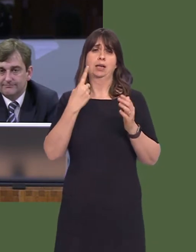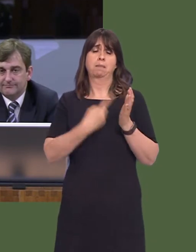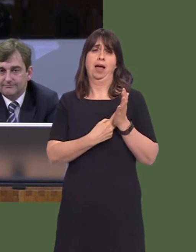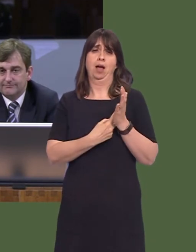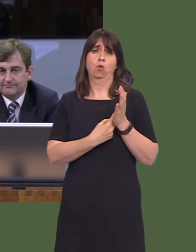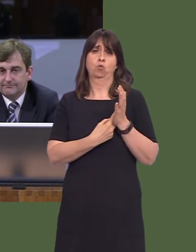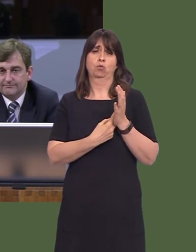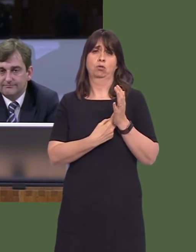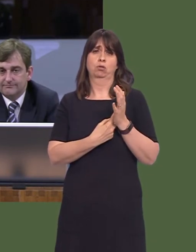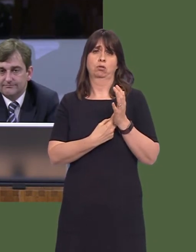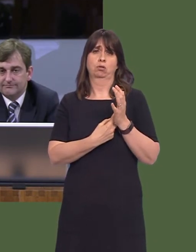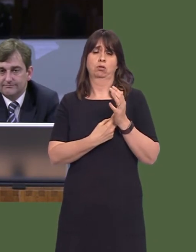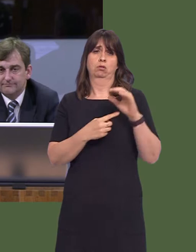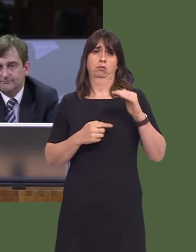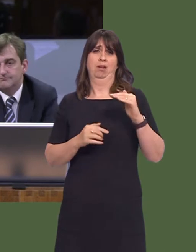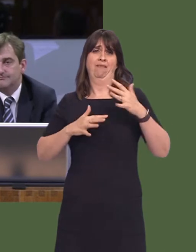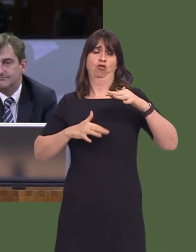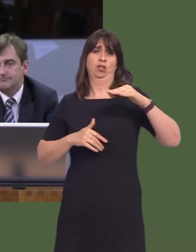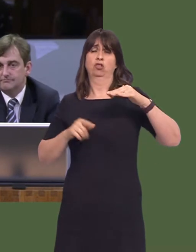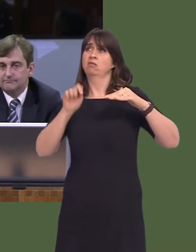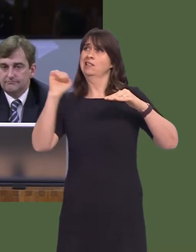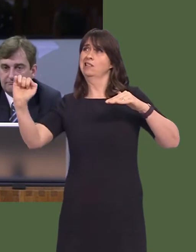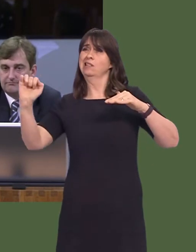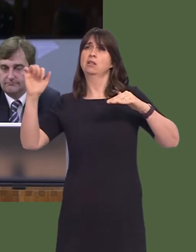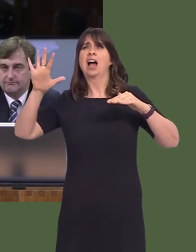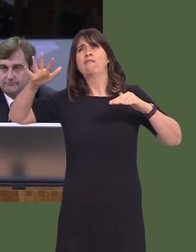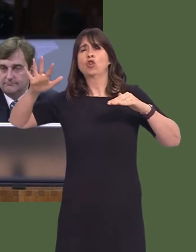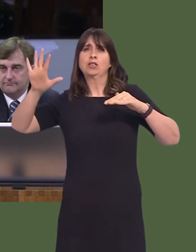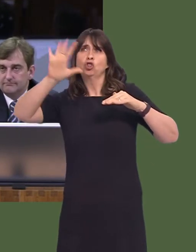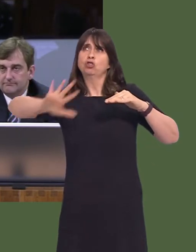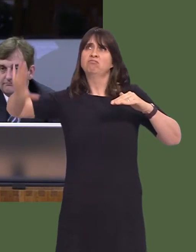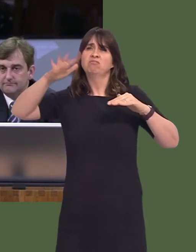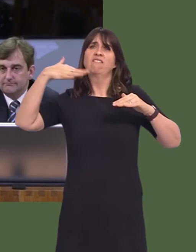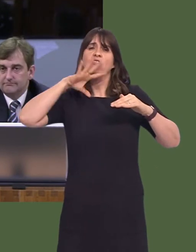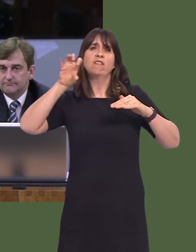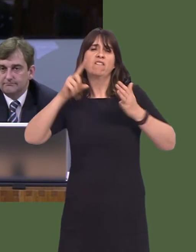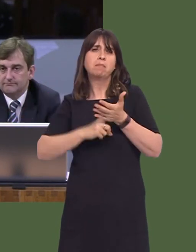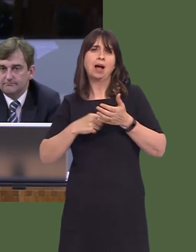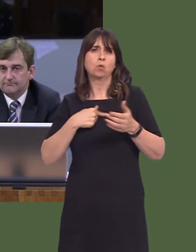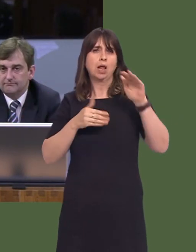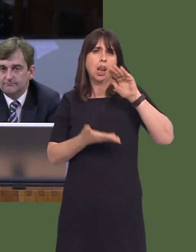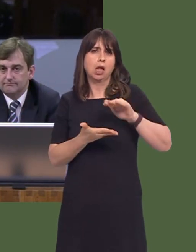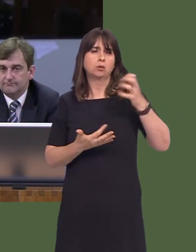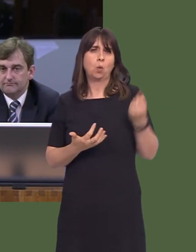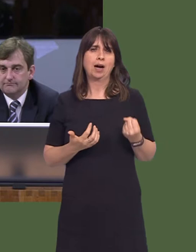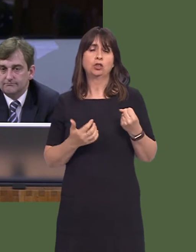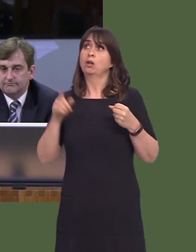against a UK average of £550. We know for a fact that, since the start of devolutionóa